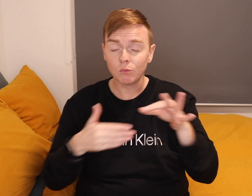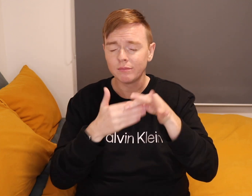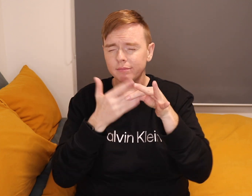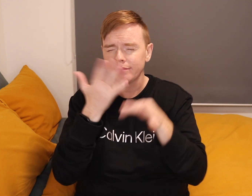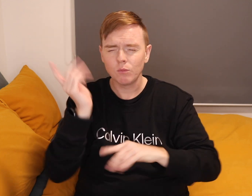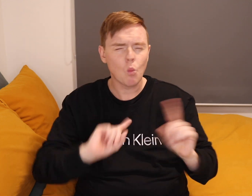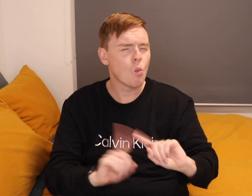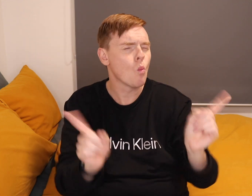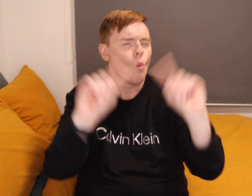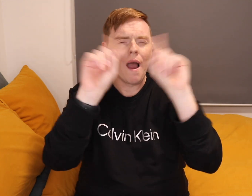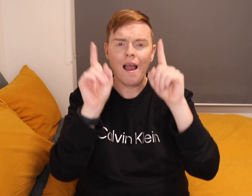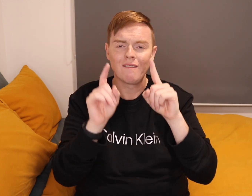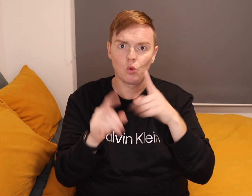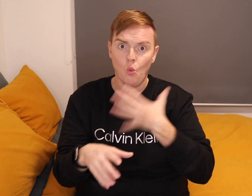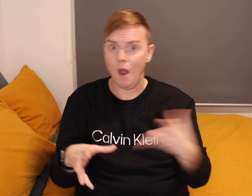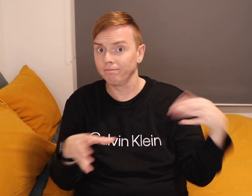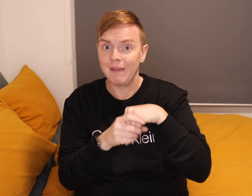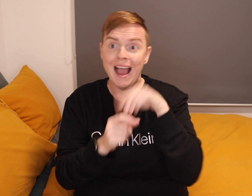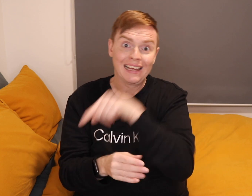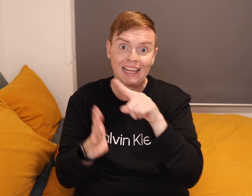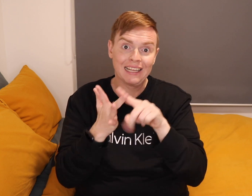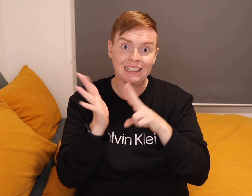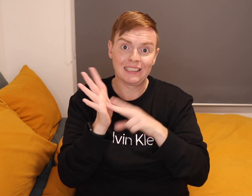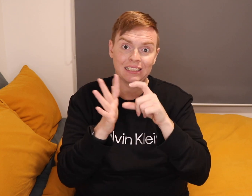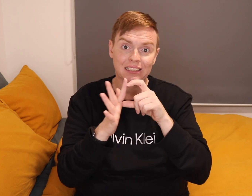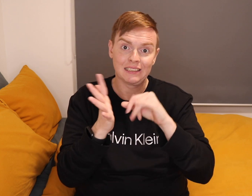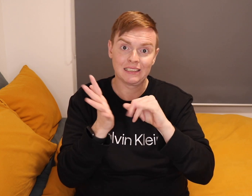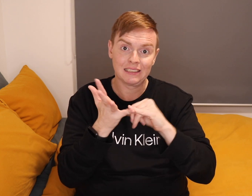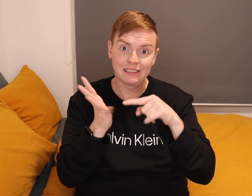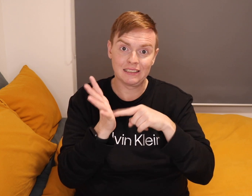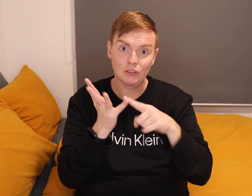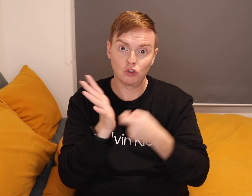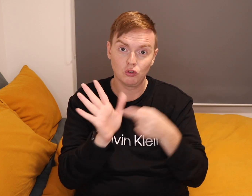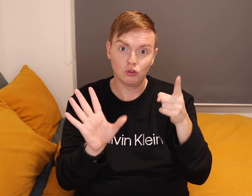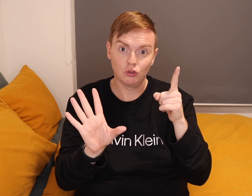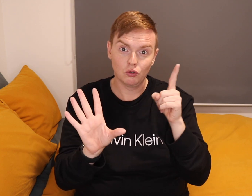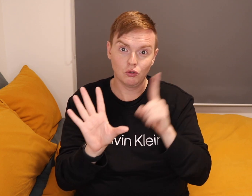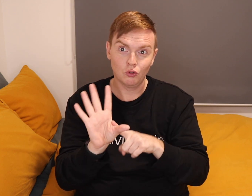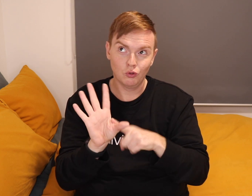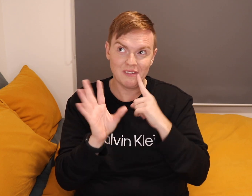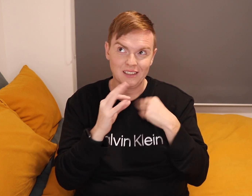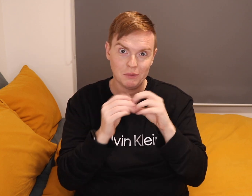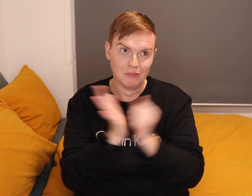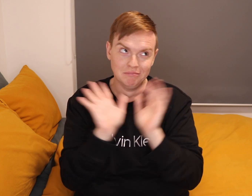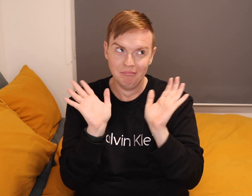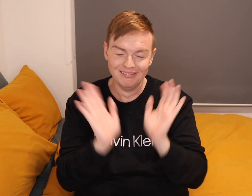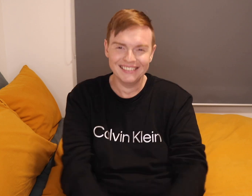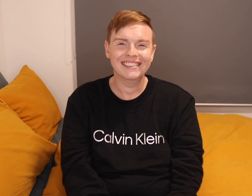or whatever you want to be and part in the industry. I hope I spell right ha!